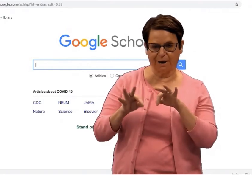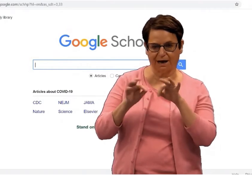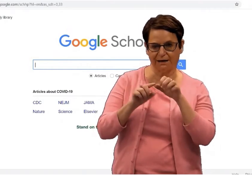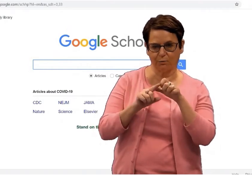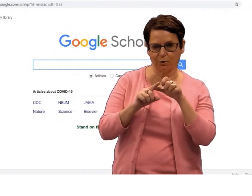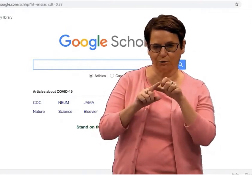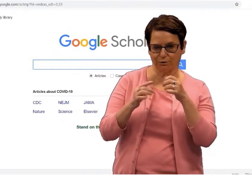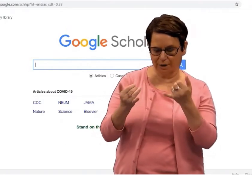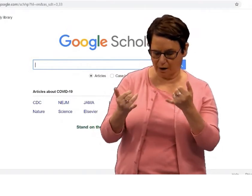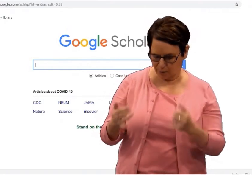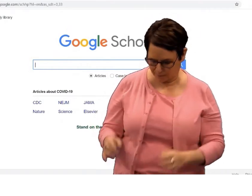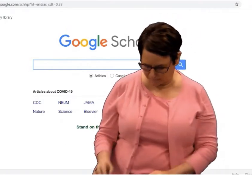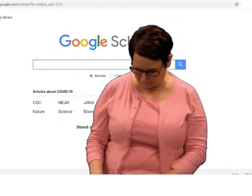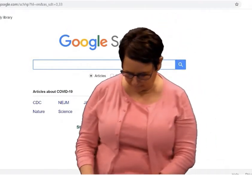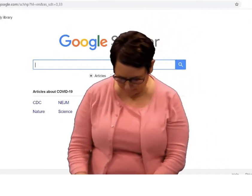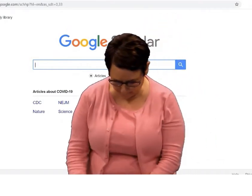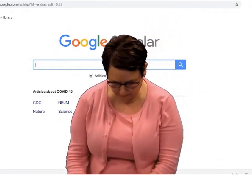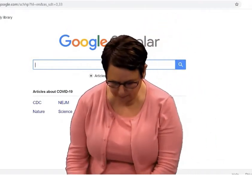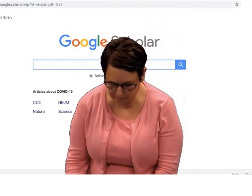I'll go ahead and type in my keywords now.